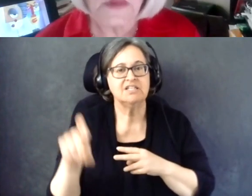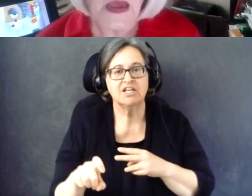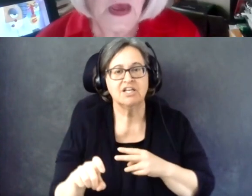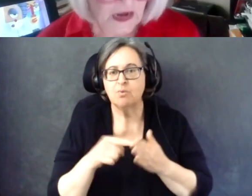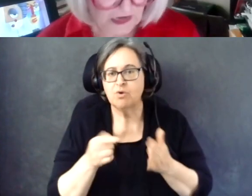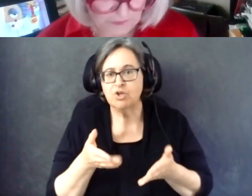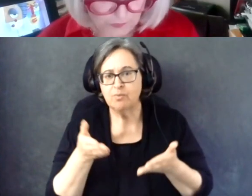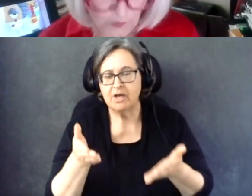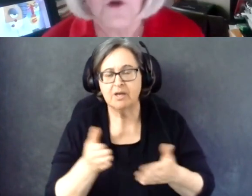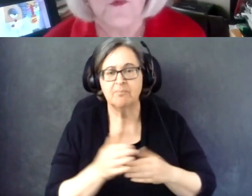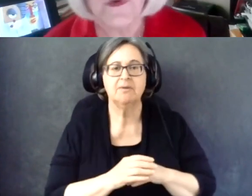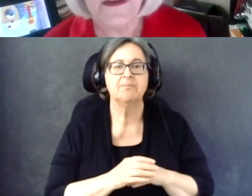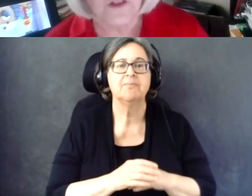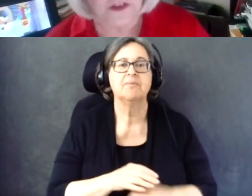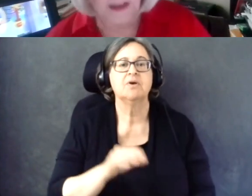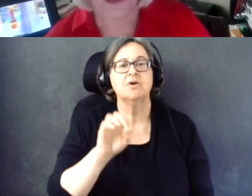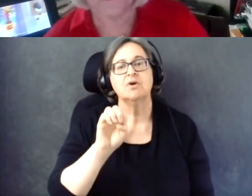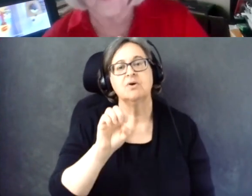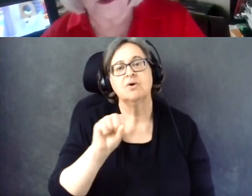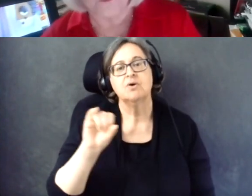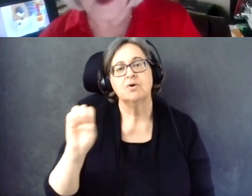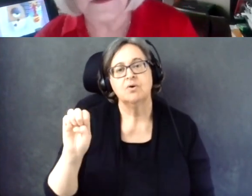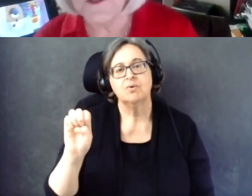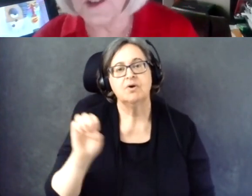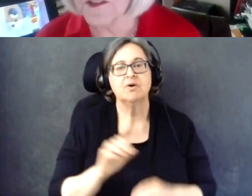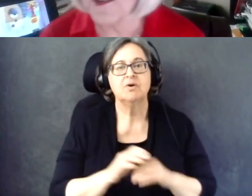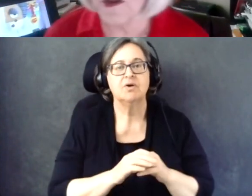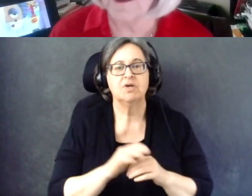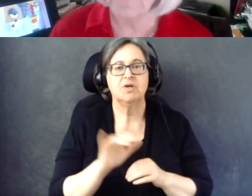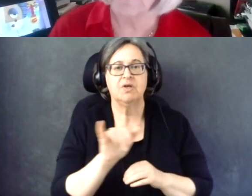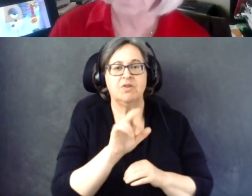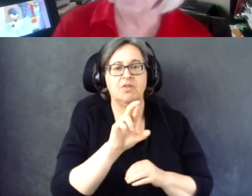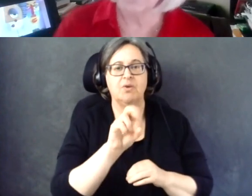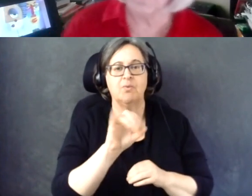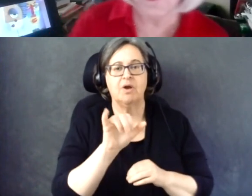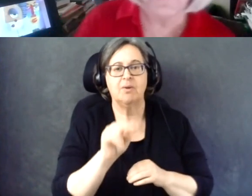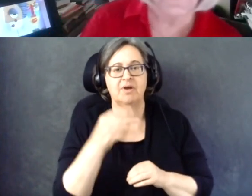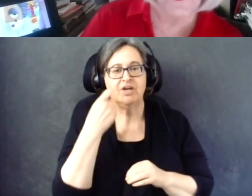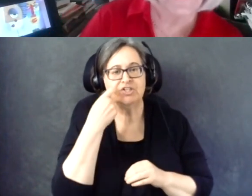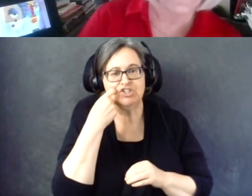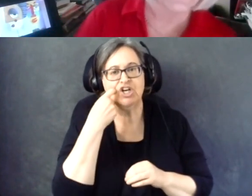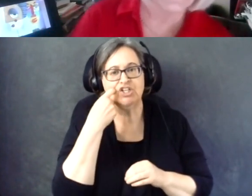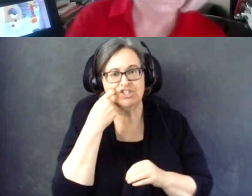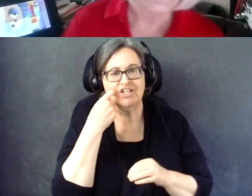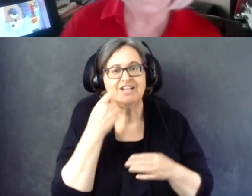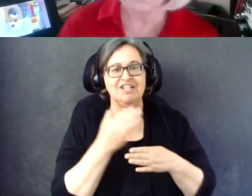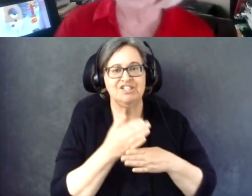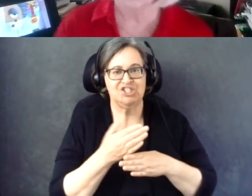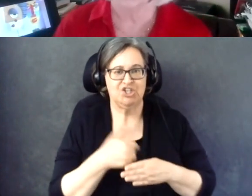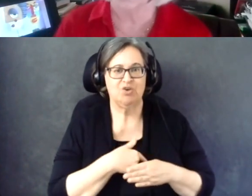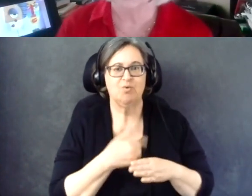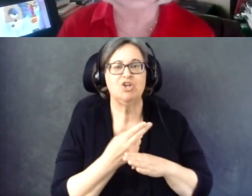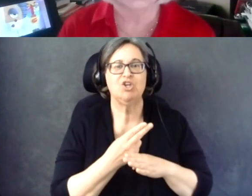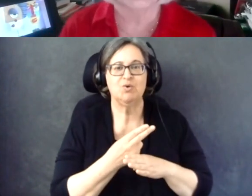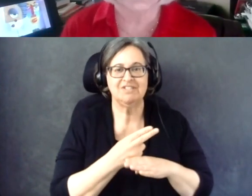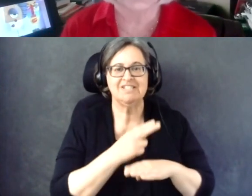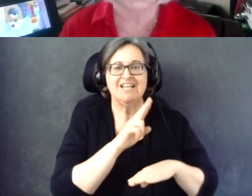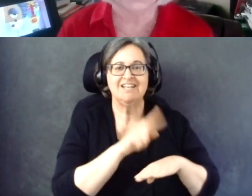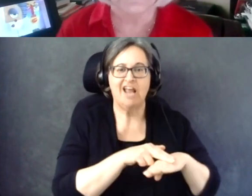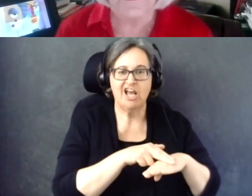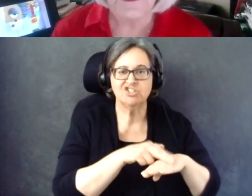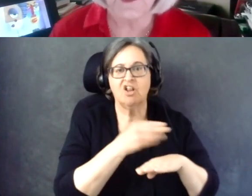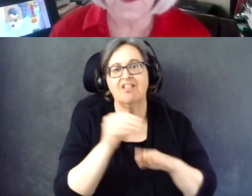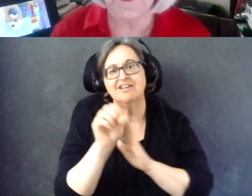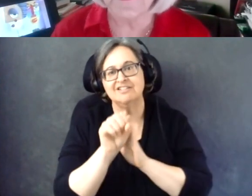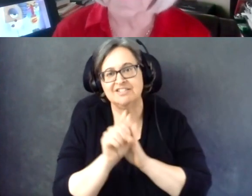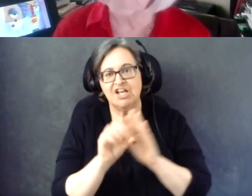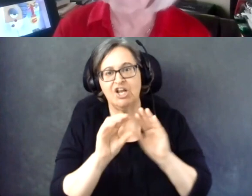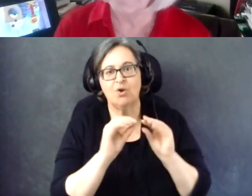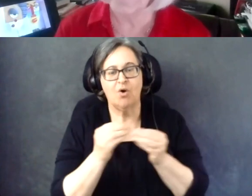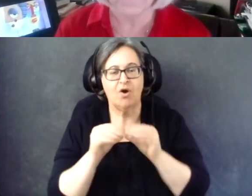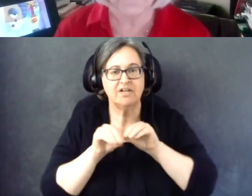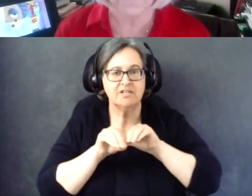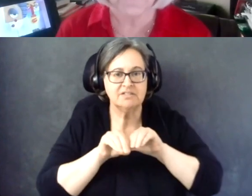We use a lot of the national and state organizations to disseminate the